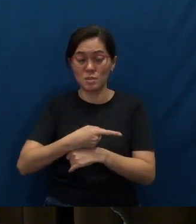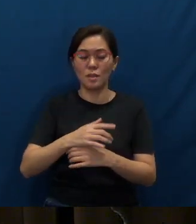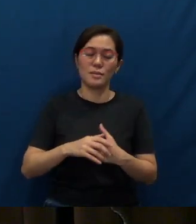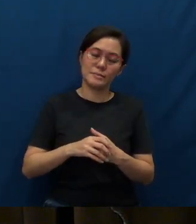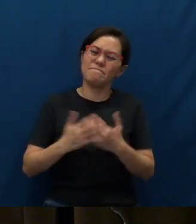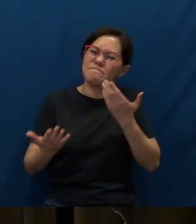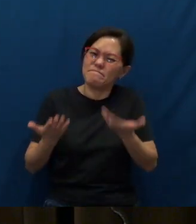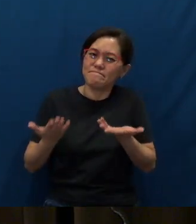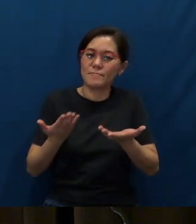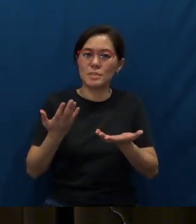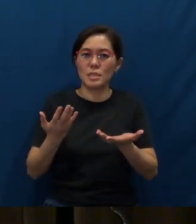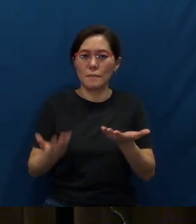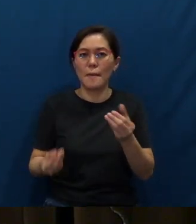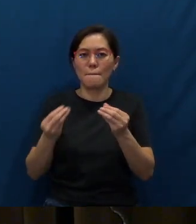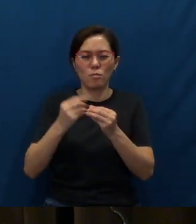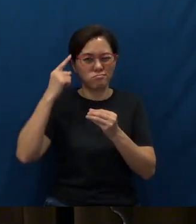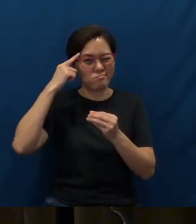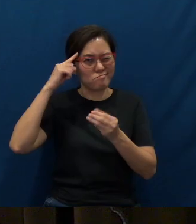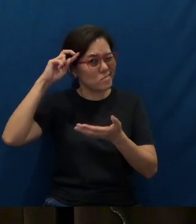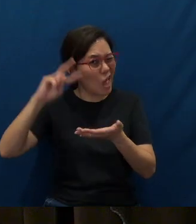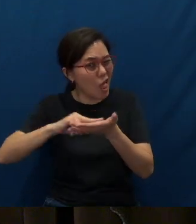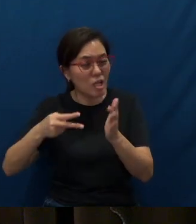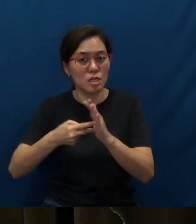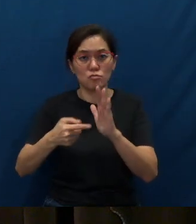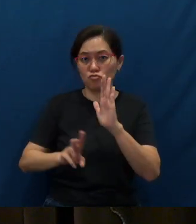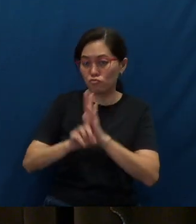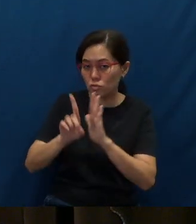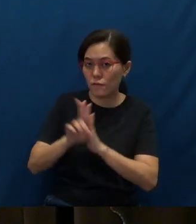perhaps we could be more intentional to develop some of these areas: